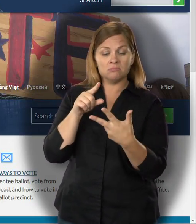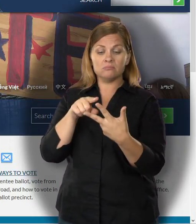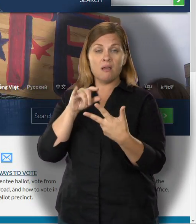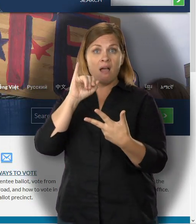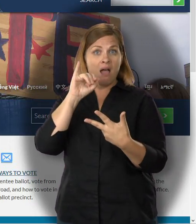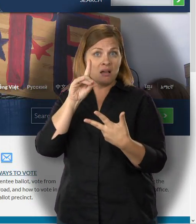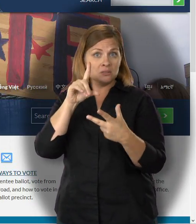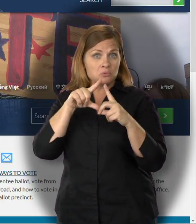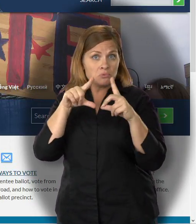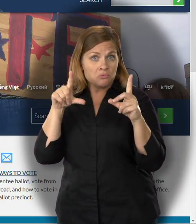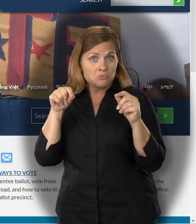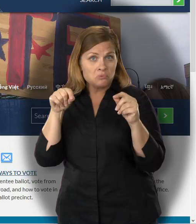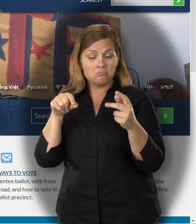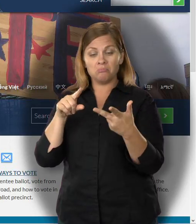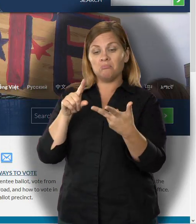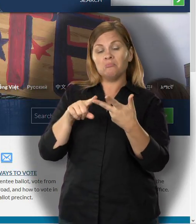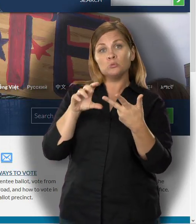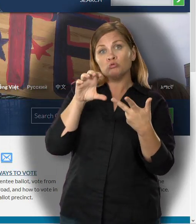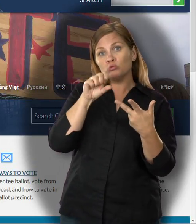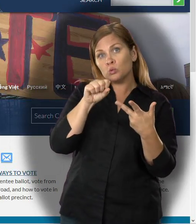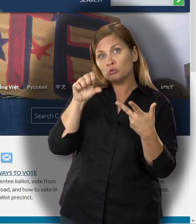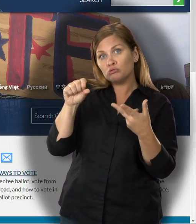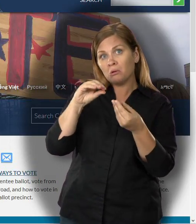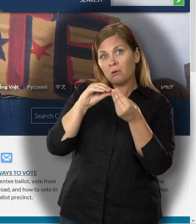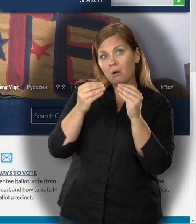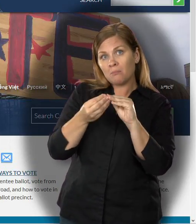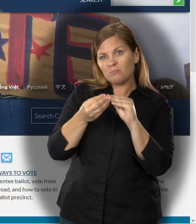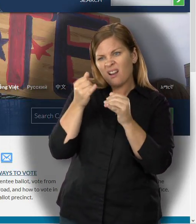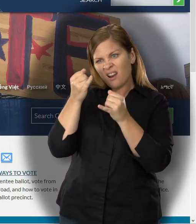Minnesota-issued driver's license, Minnesota ID card or